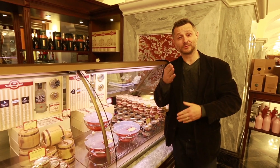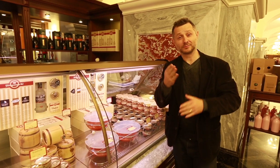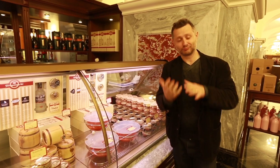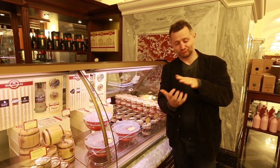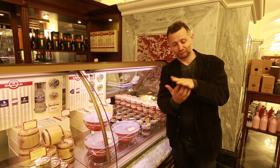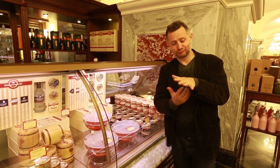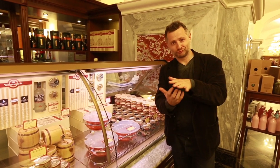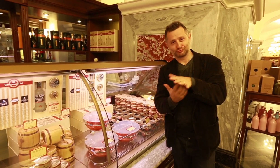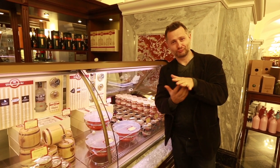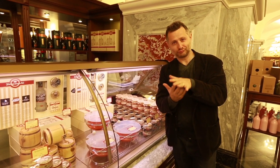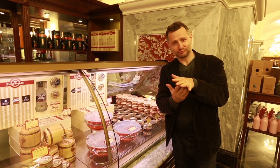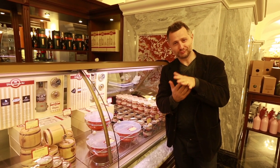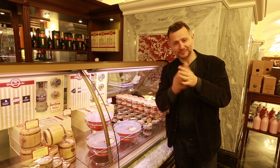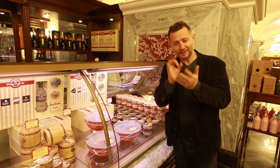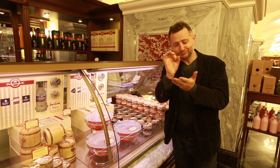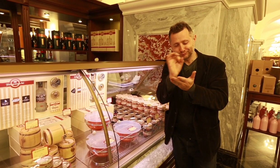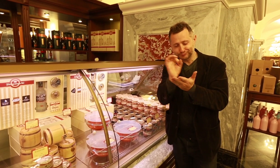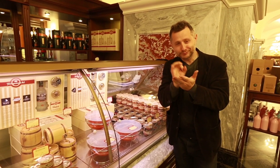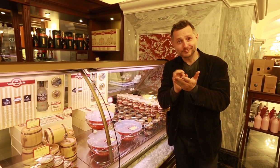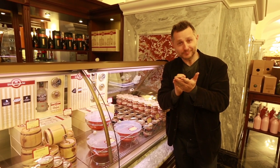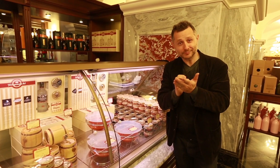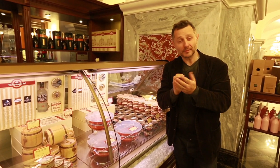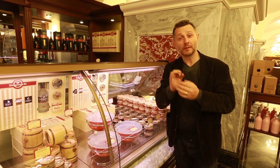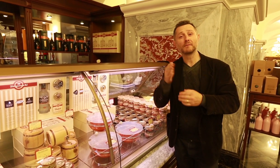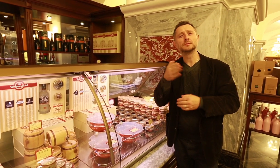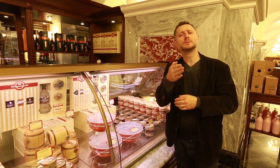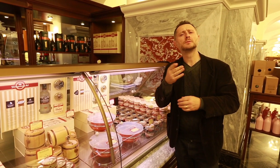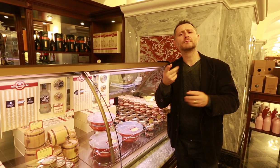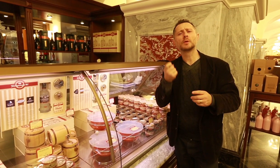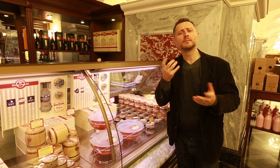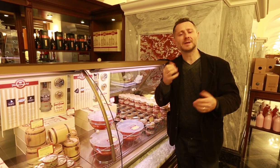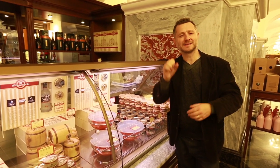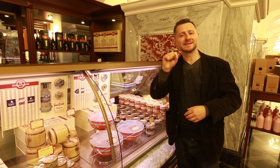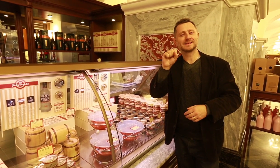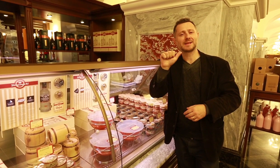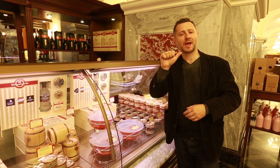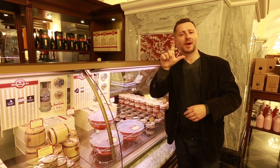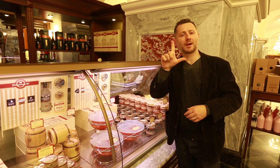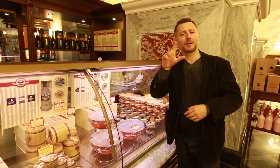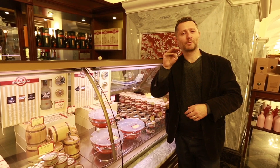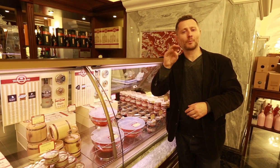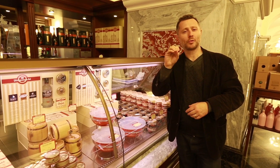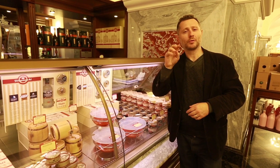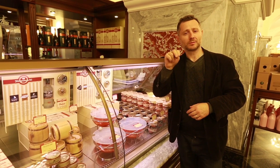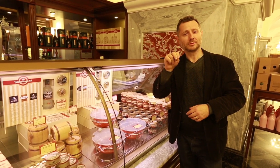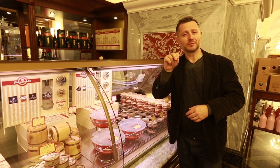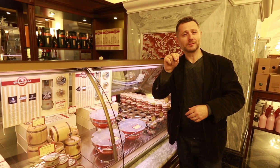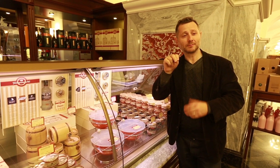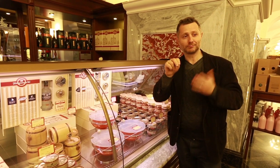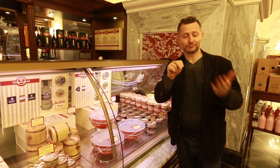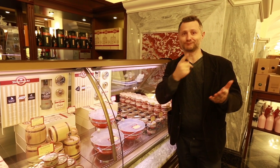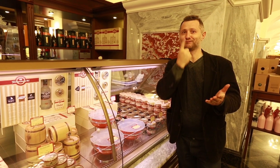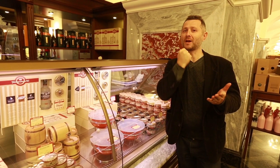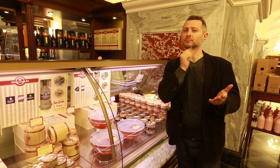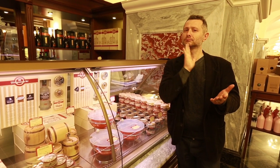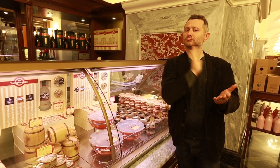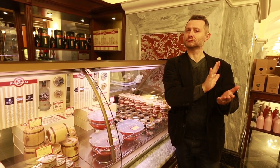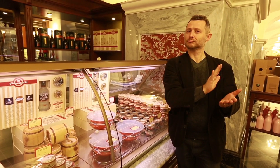All of this is caviar from different kinds of fish. This one in particular is red